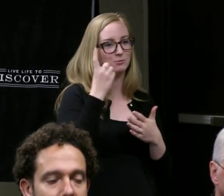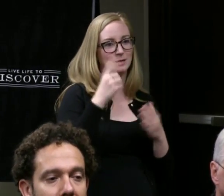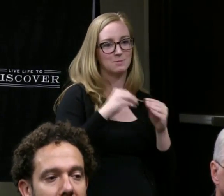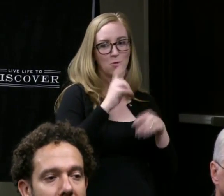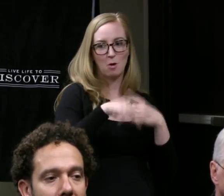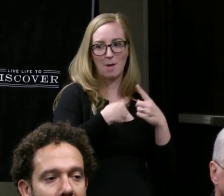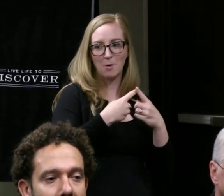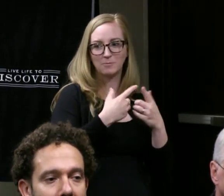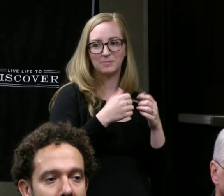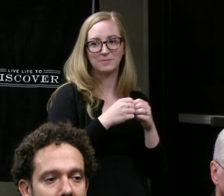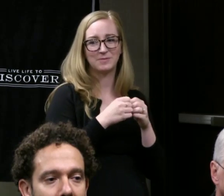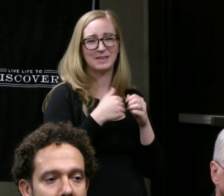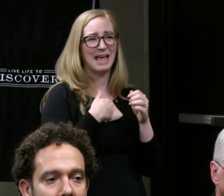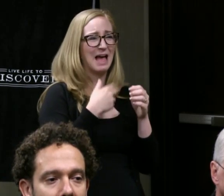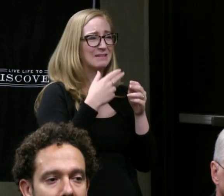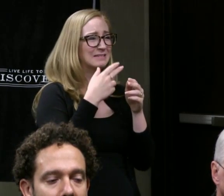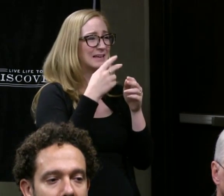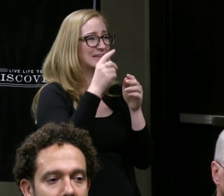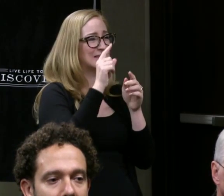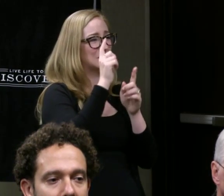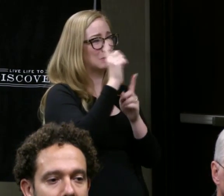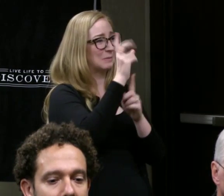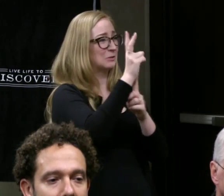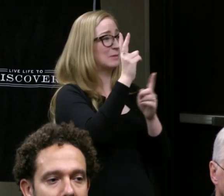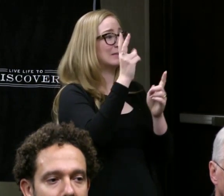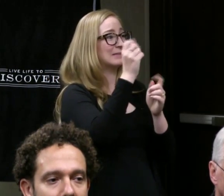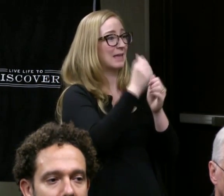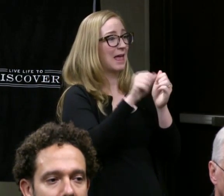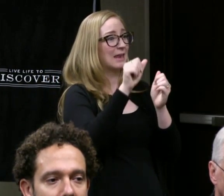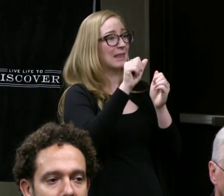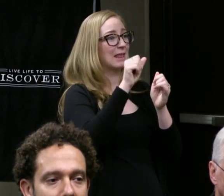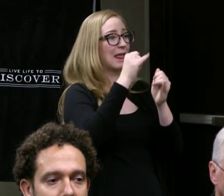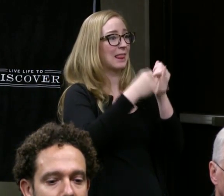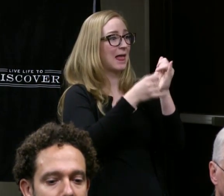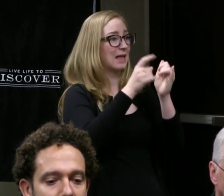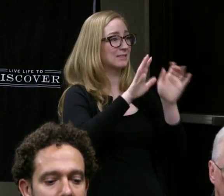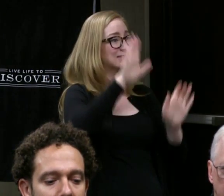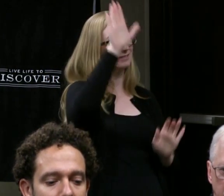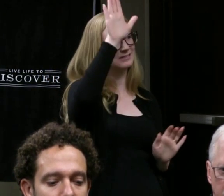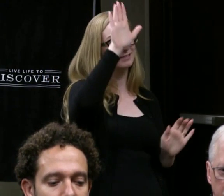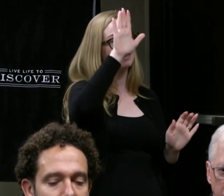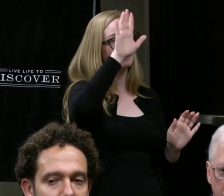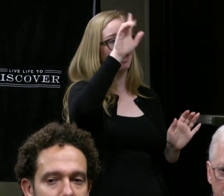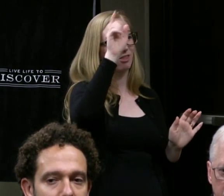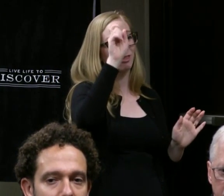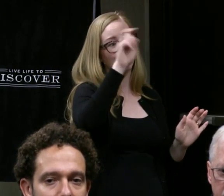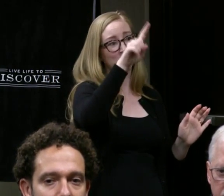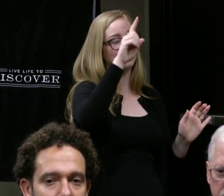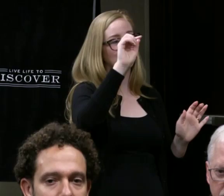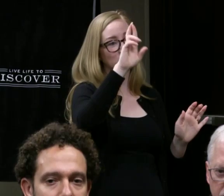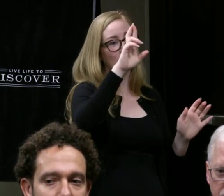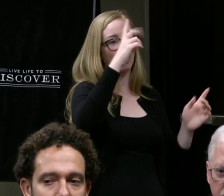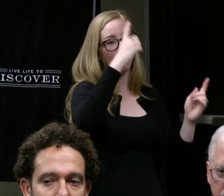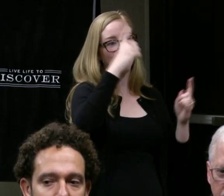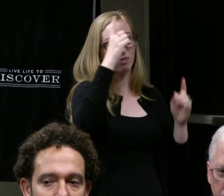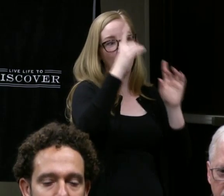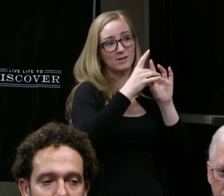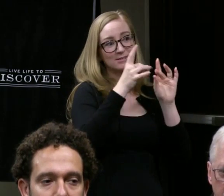We have a tiny bit of time left. Any last thoughts or questions before we go off to our next sessions?